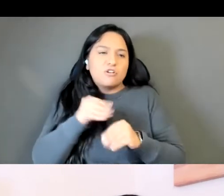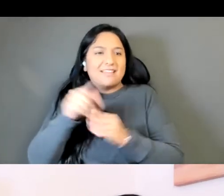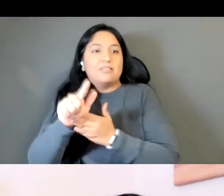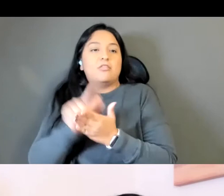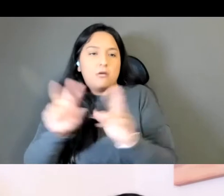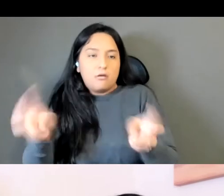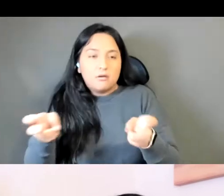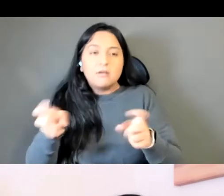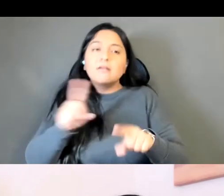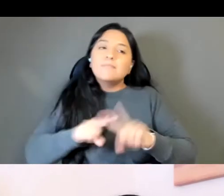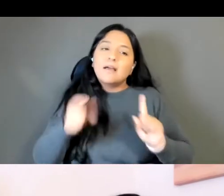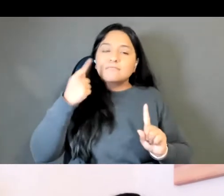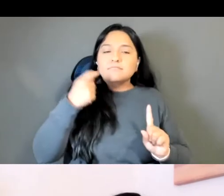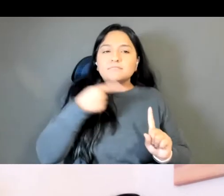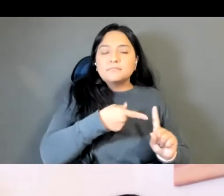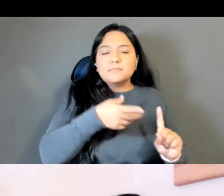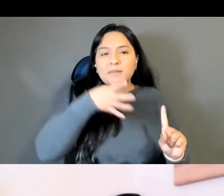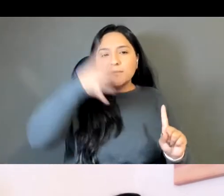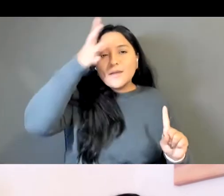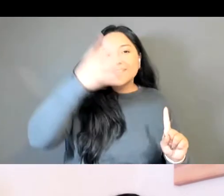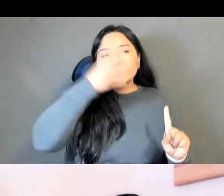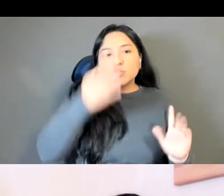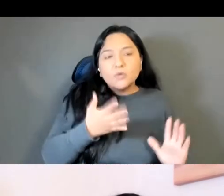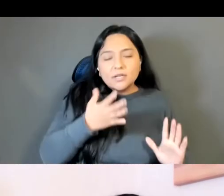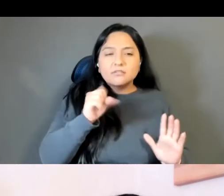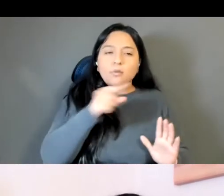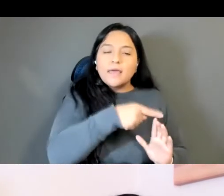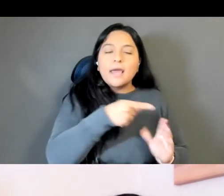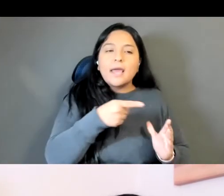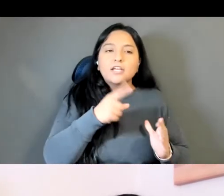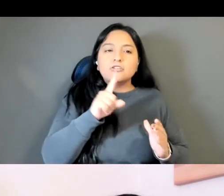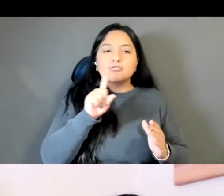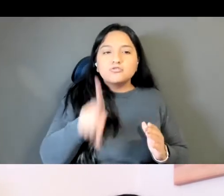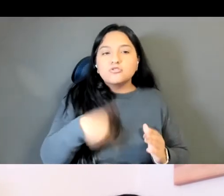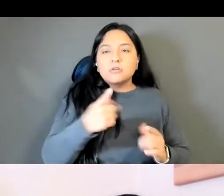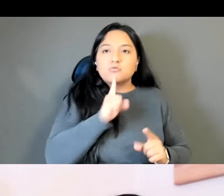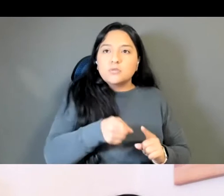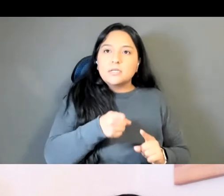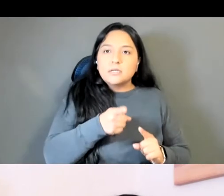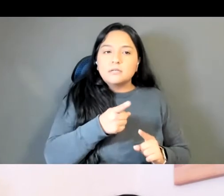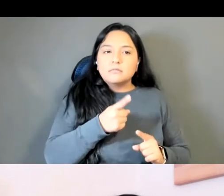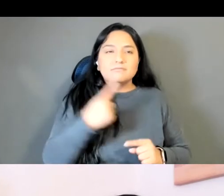just sounded out Sinisa so it's written in the more phonetic simple way, which actually means beautiful night.